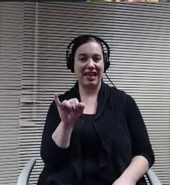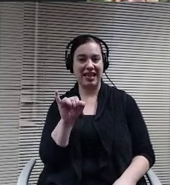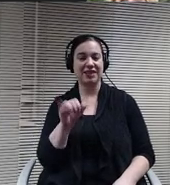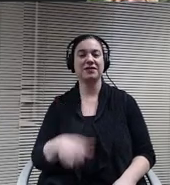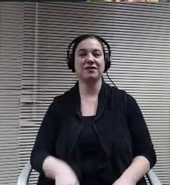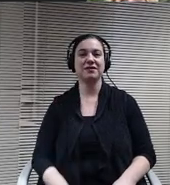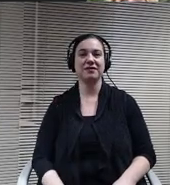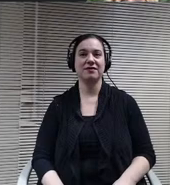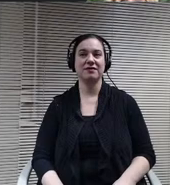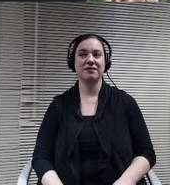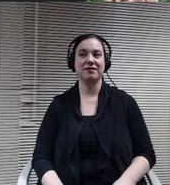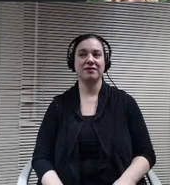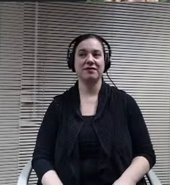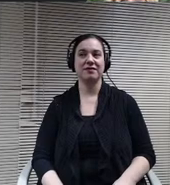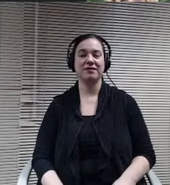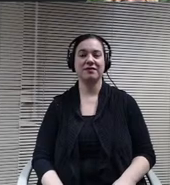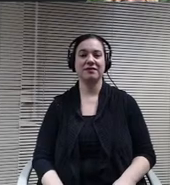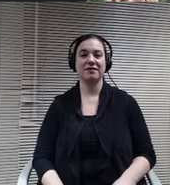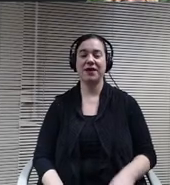I have seen. 4 remember Wagner?